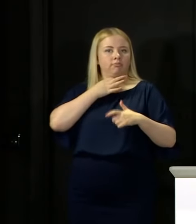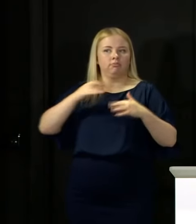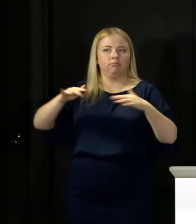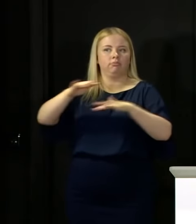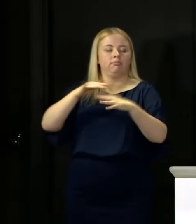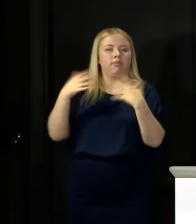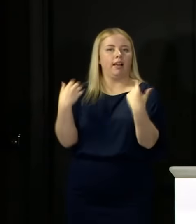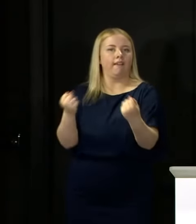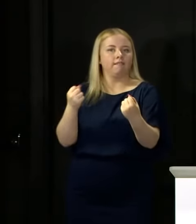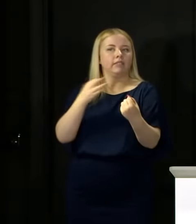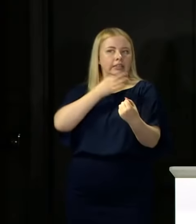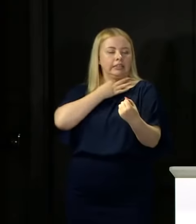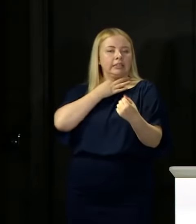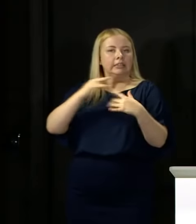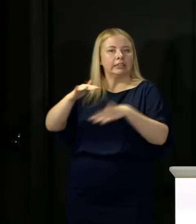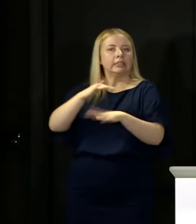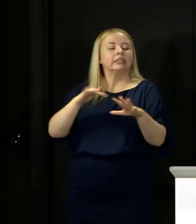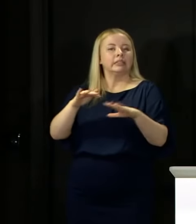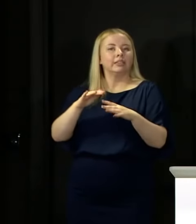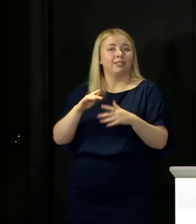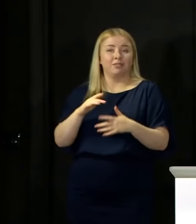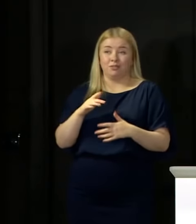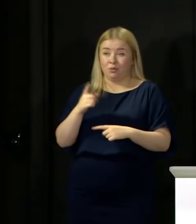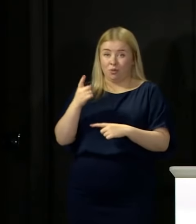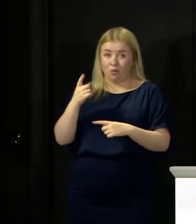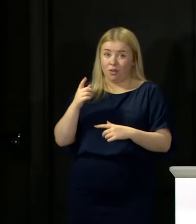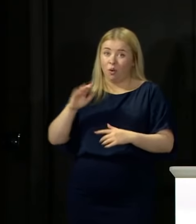And that is basically what everyone of us should have in our heads when we get up in